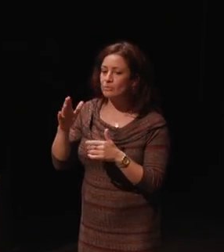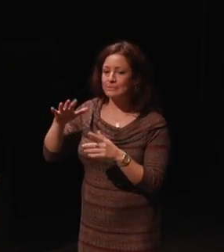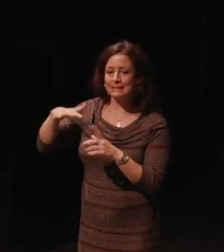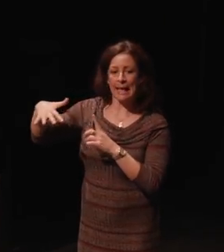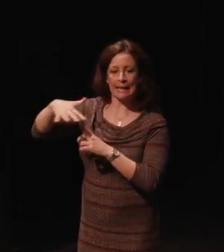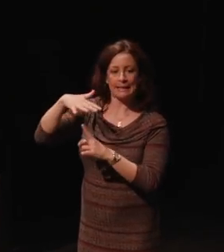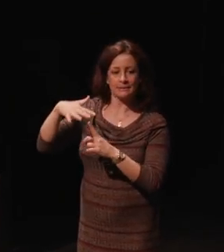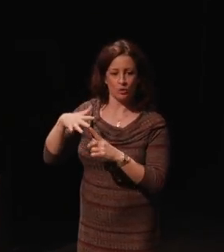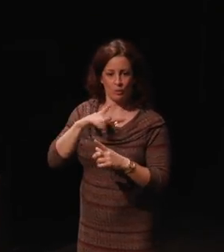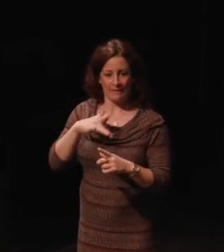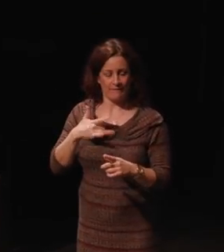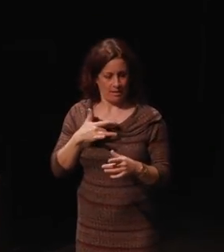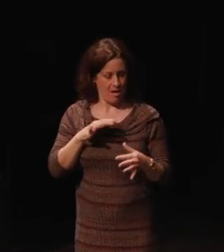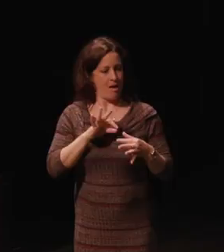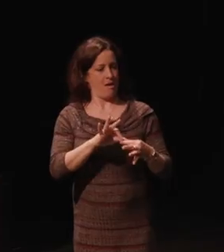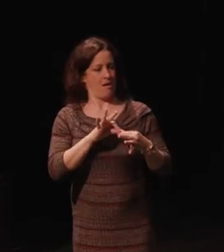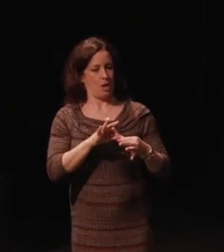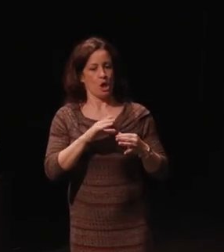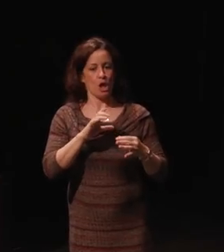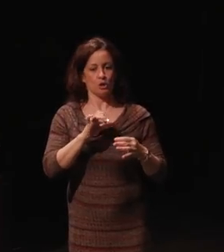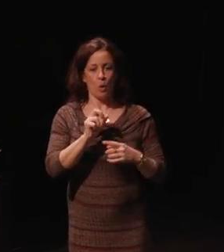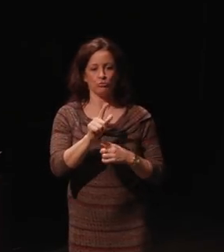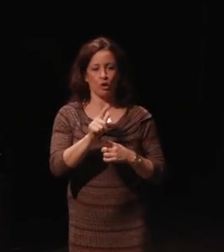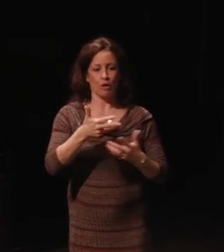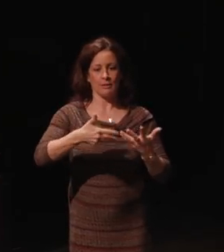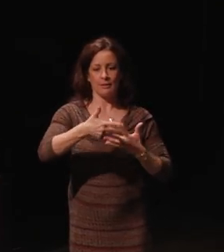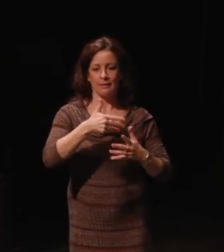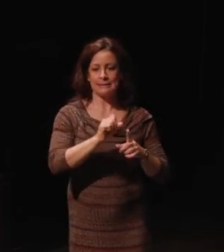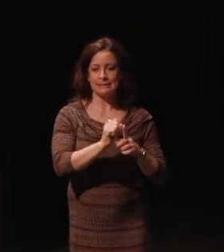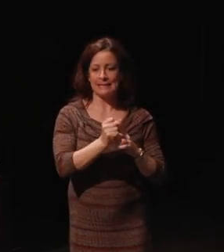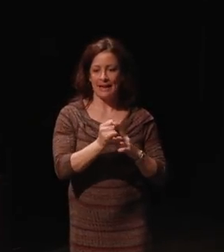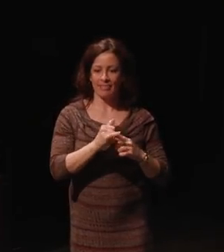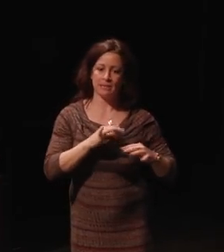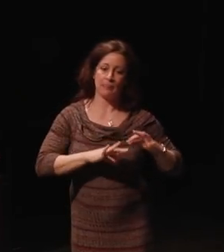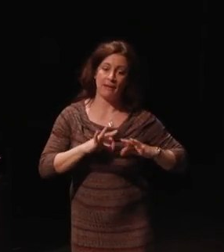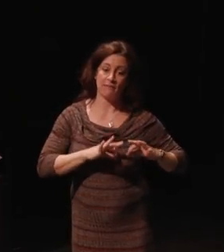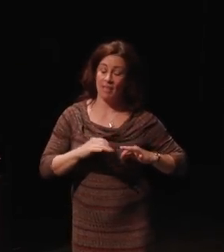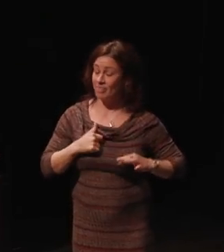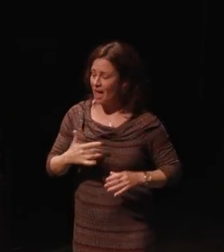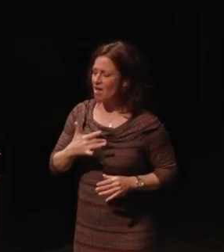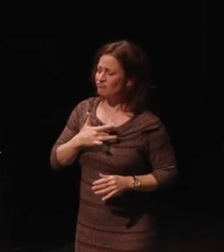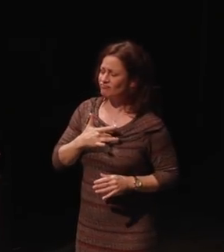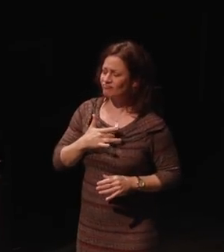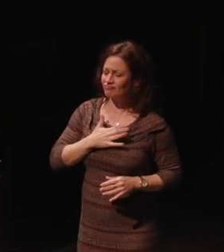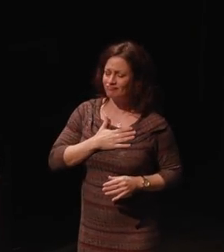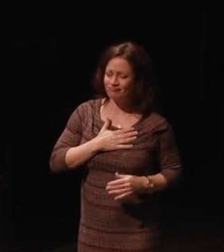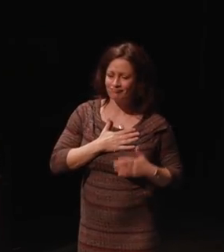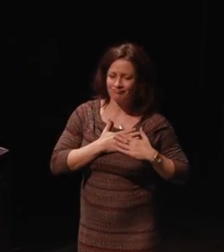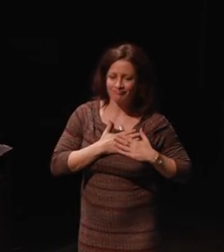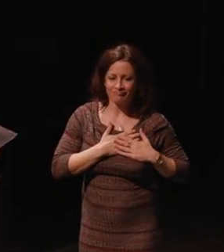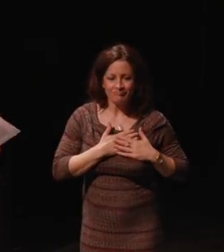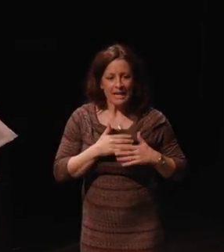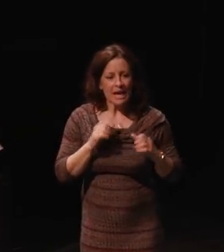find a social scene in that which is a benefit that goes to my heart. I mean, that is incredible for kids that don't